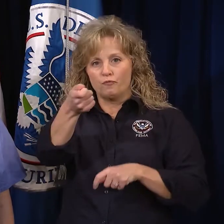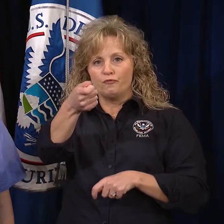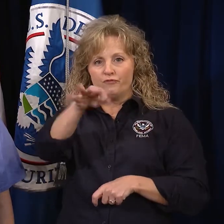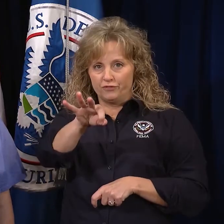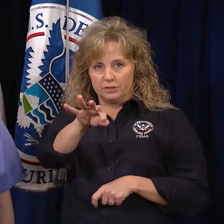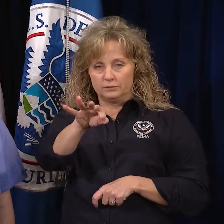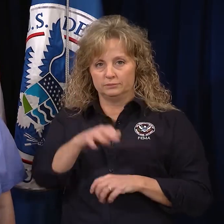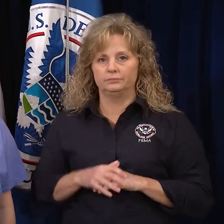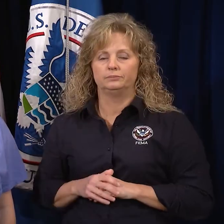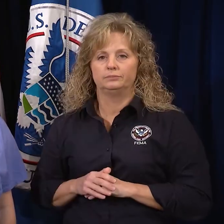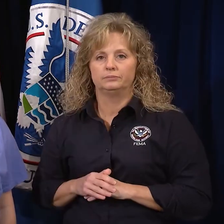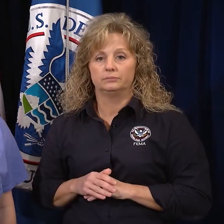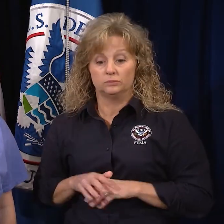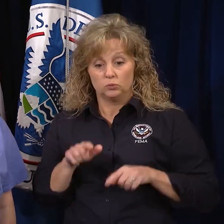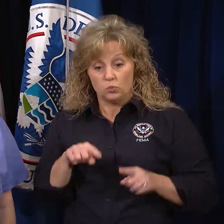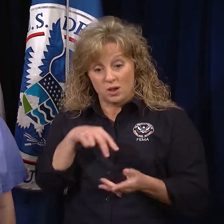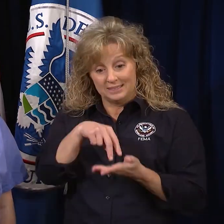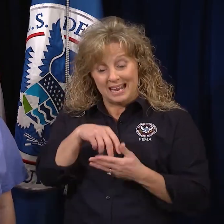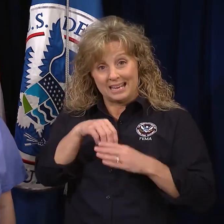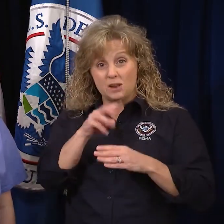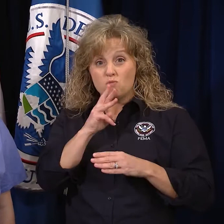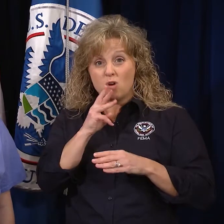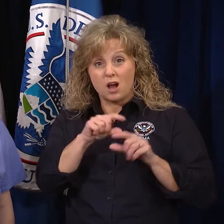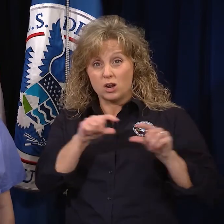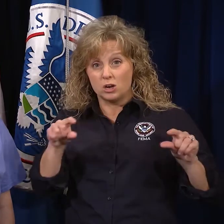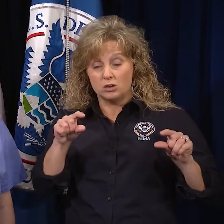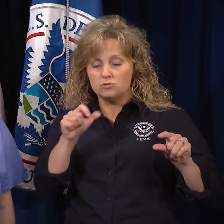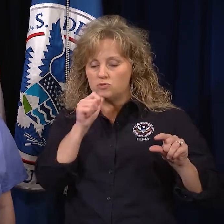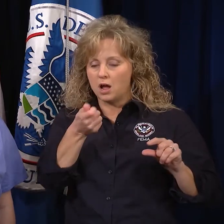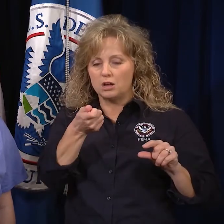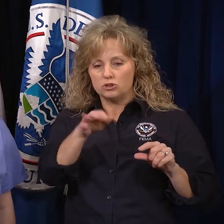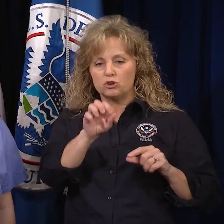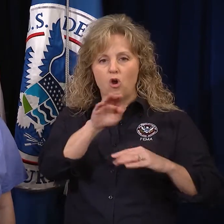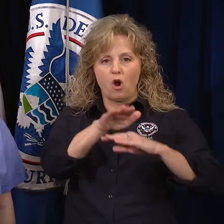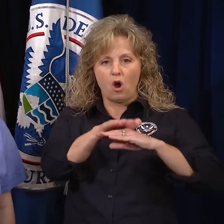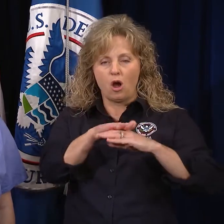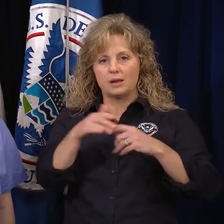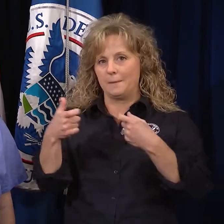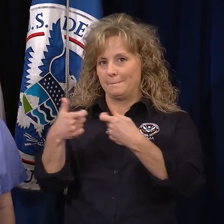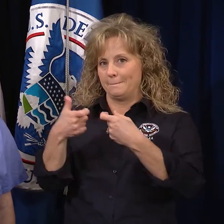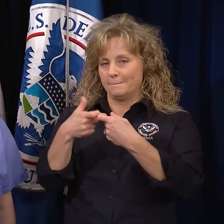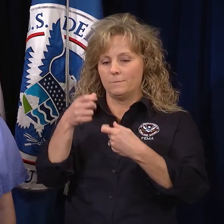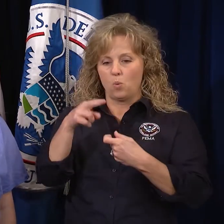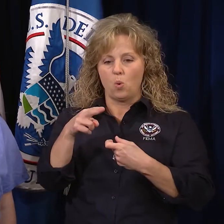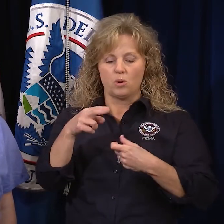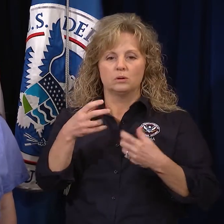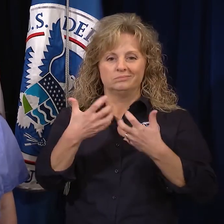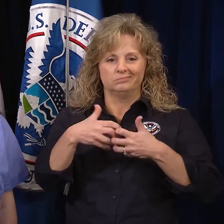Do not turn on the power or use an electrical appliance while standing in water.